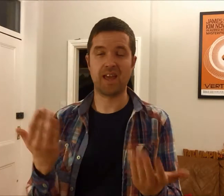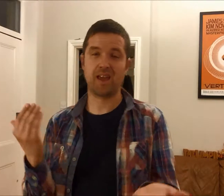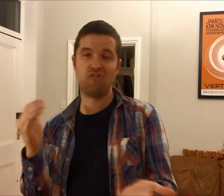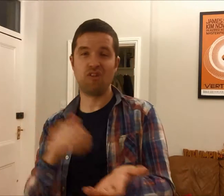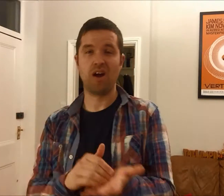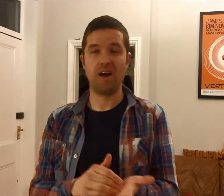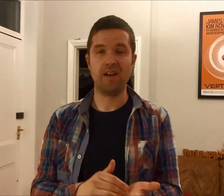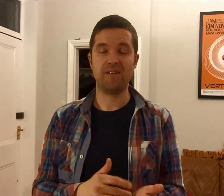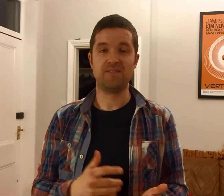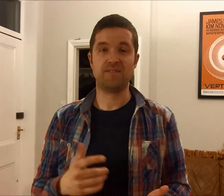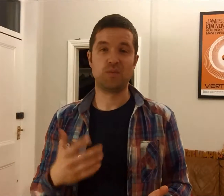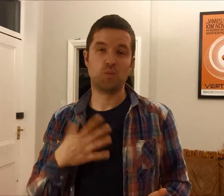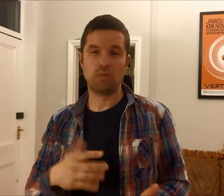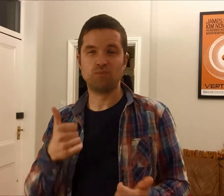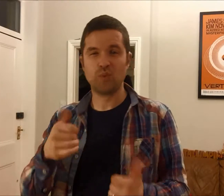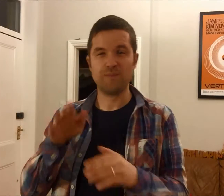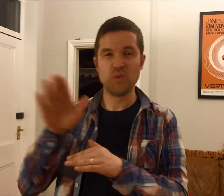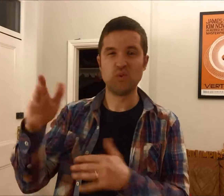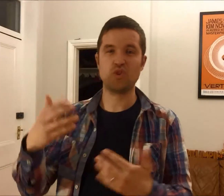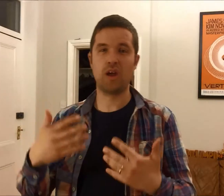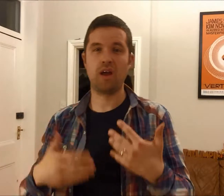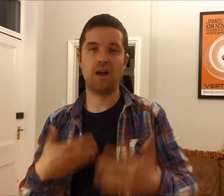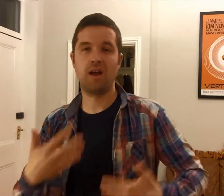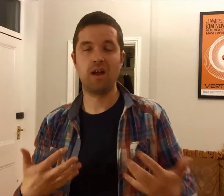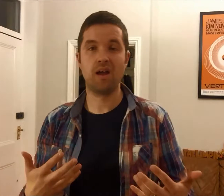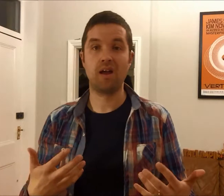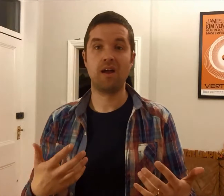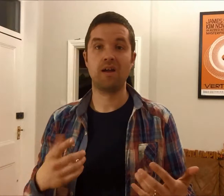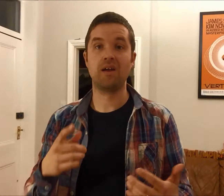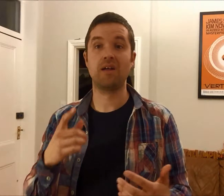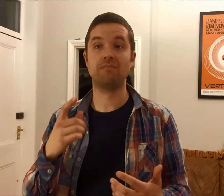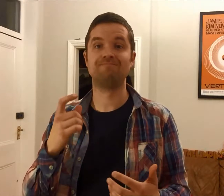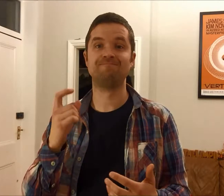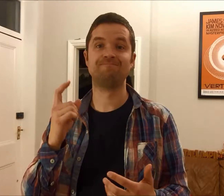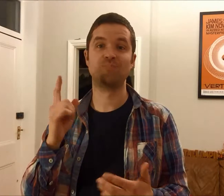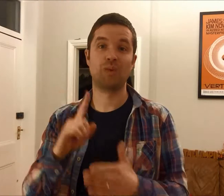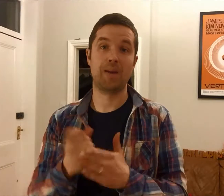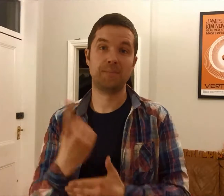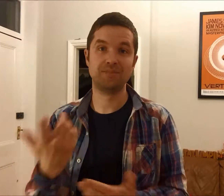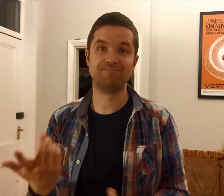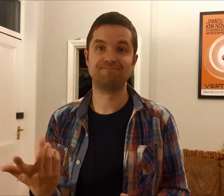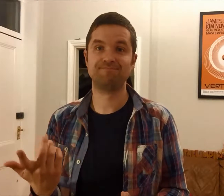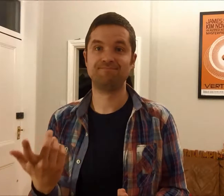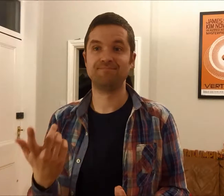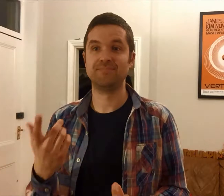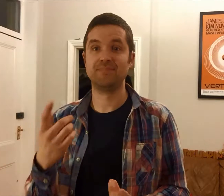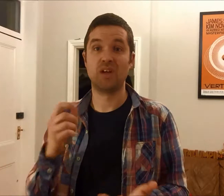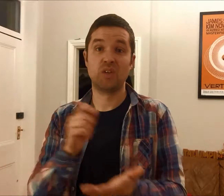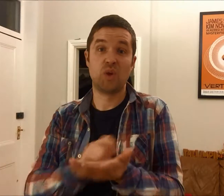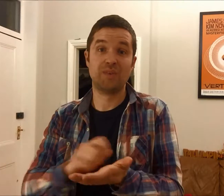full of enthusiasm about her future. And her notetaker, a woman,